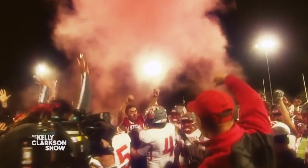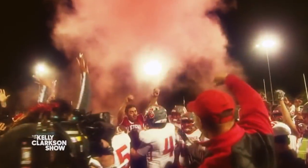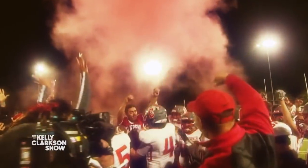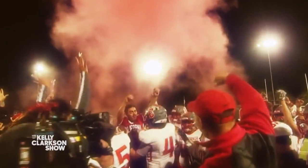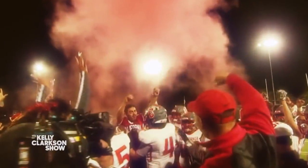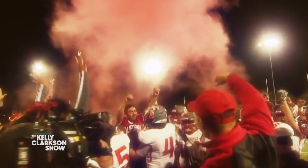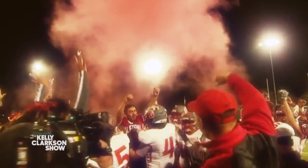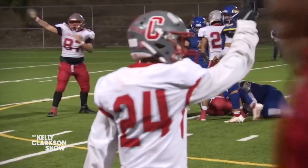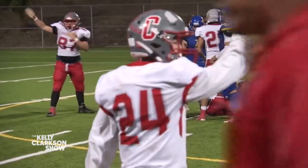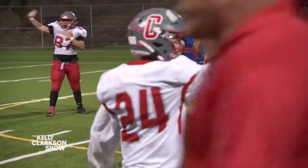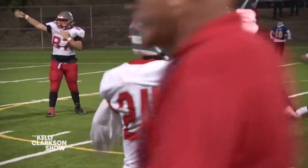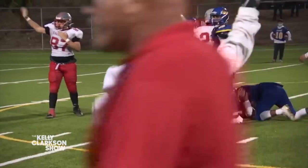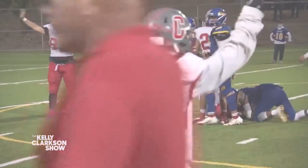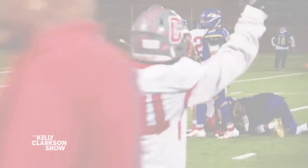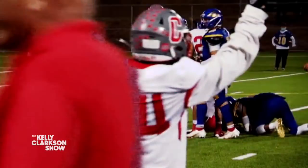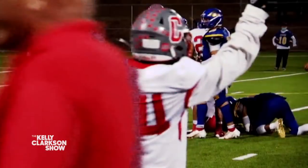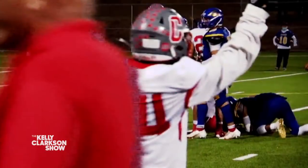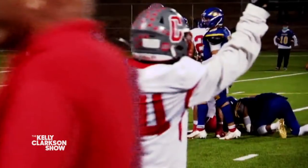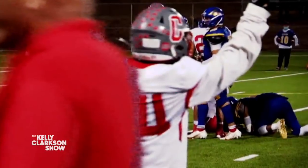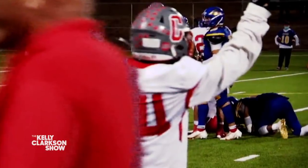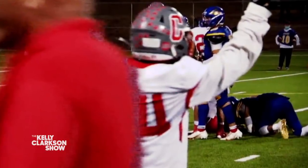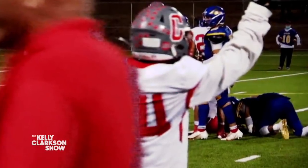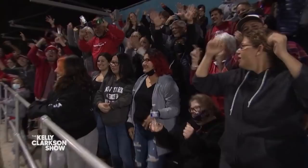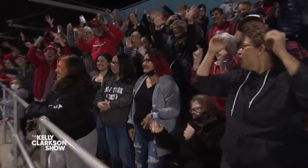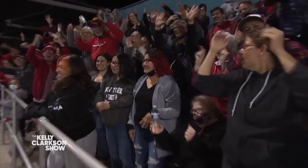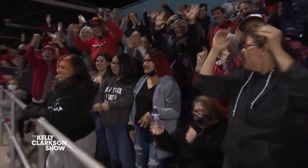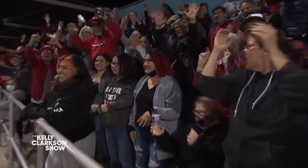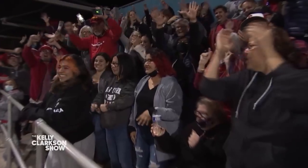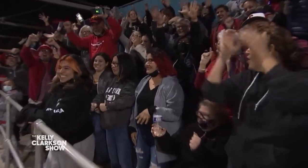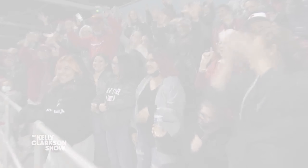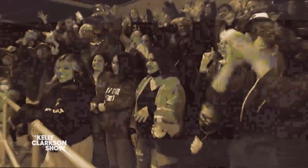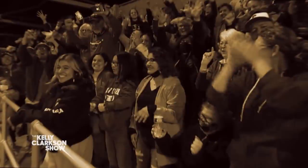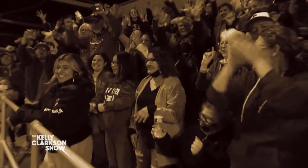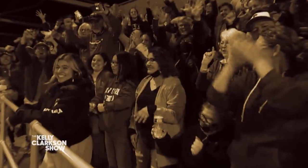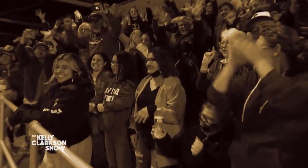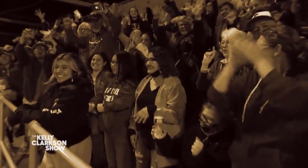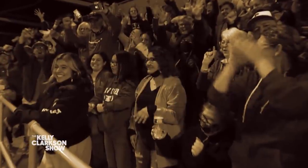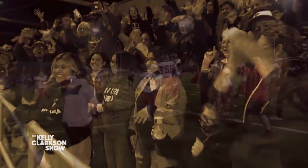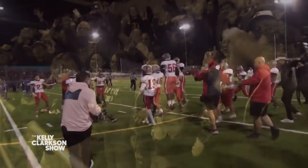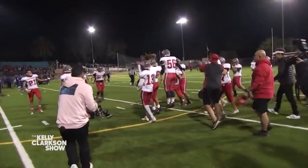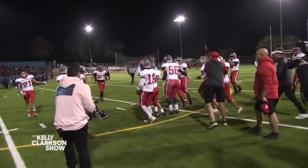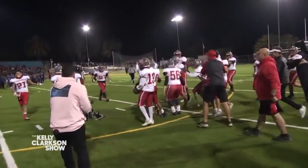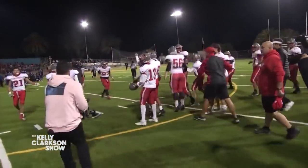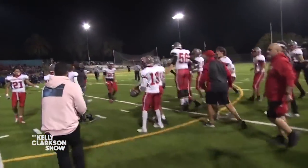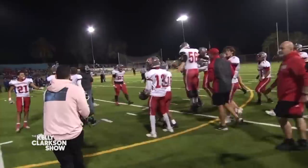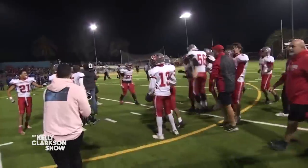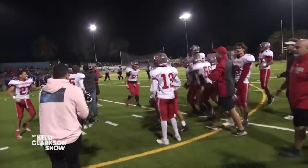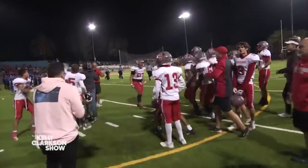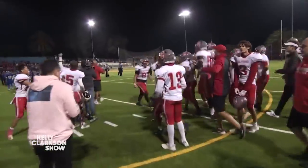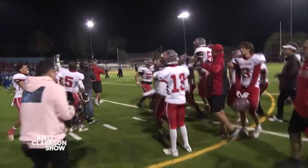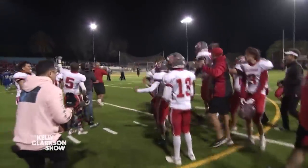Underneath these Friday night lights, there is something special happening. This is not just another football team.